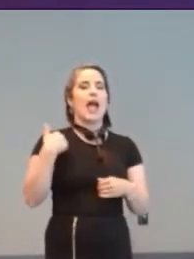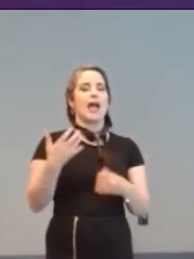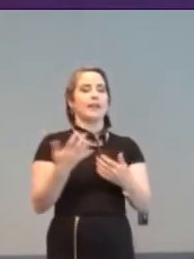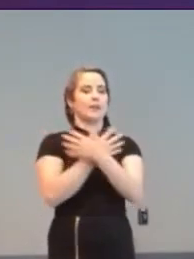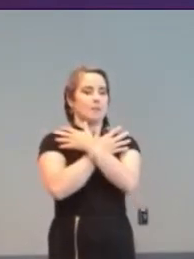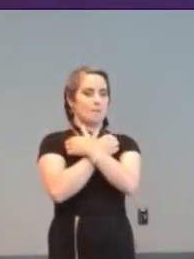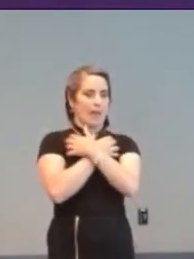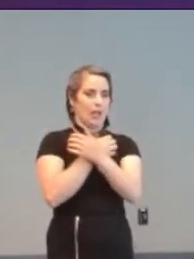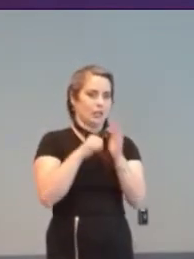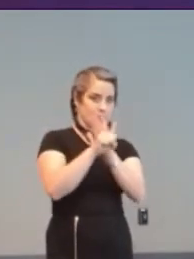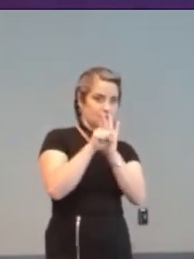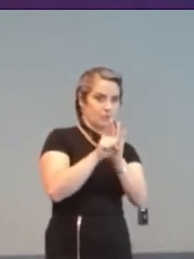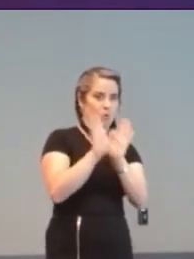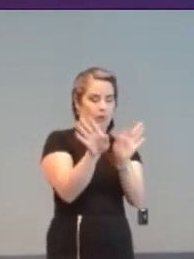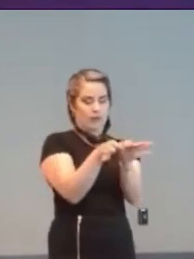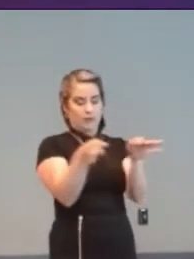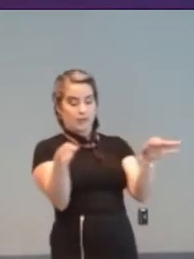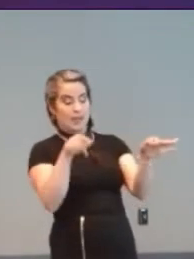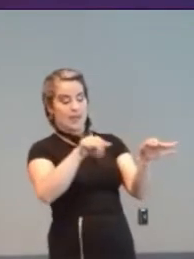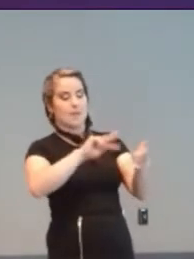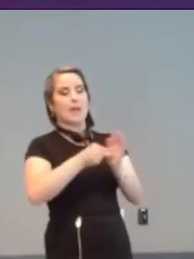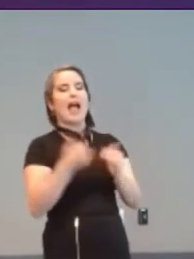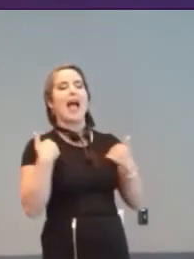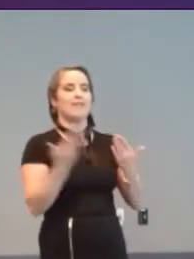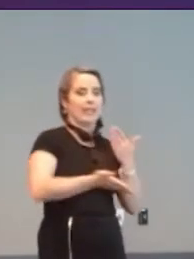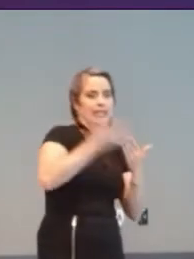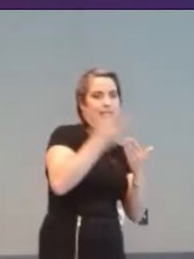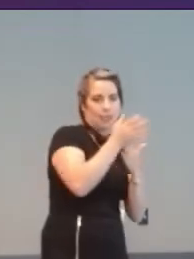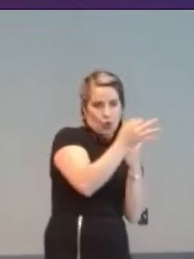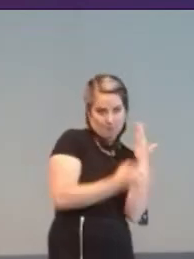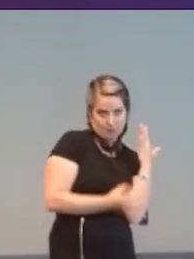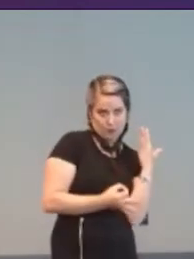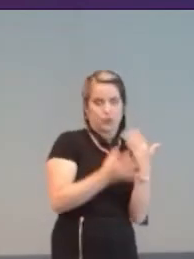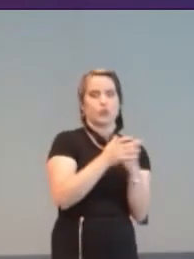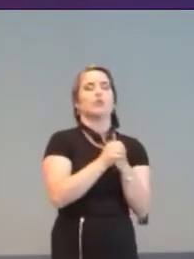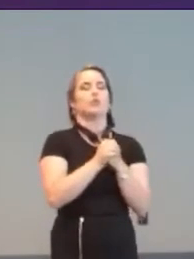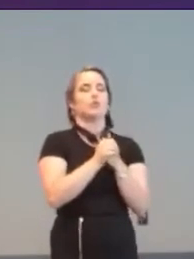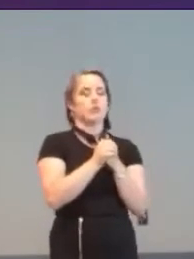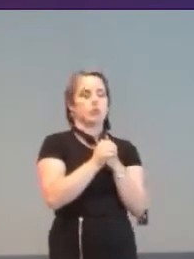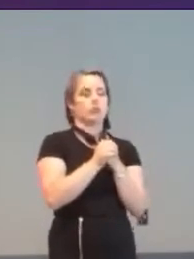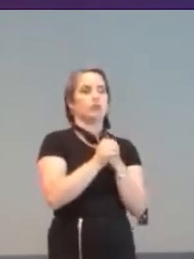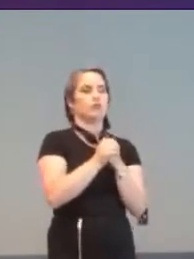convey that the game had easier-play options aimed at “young children”.